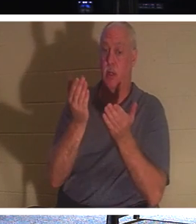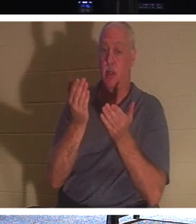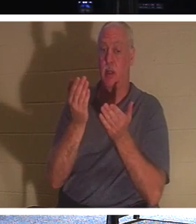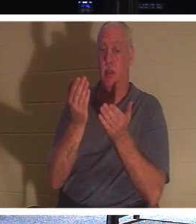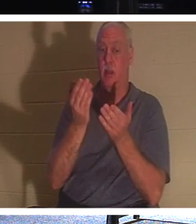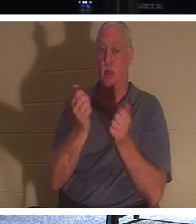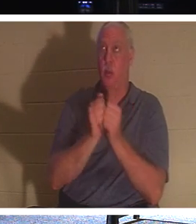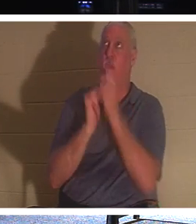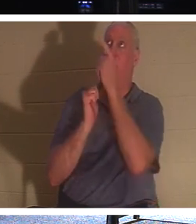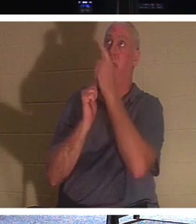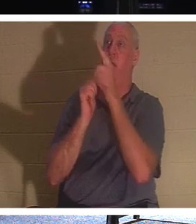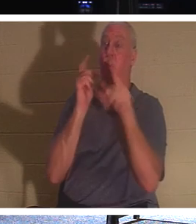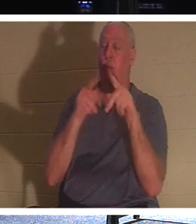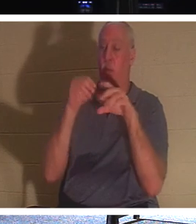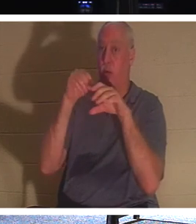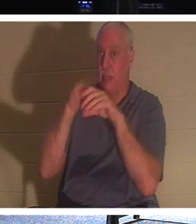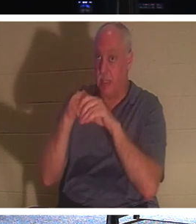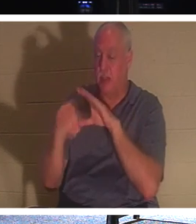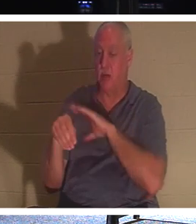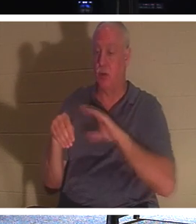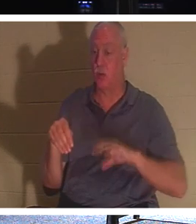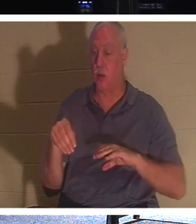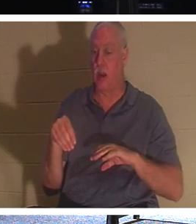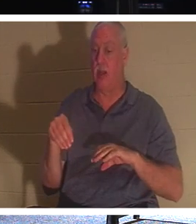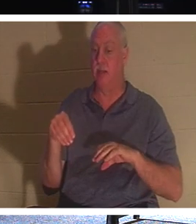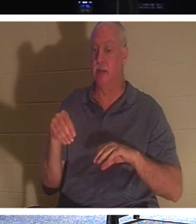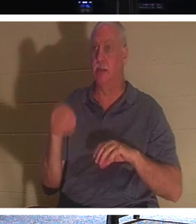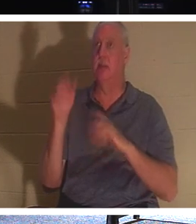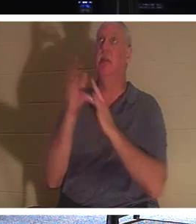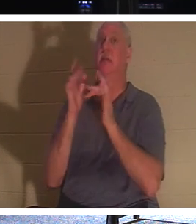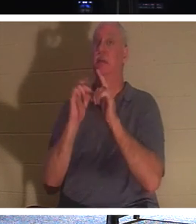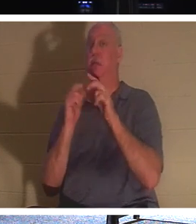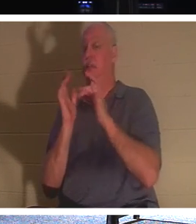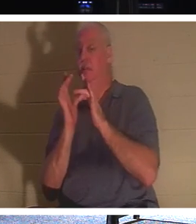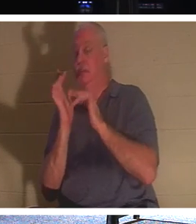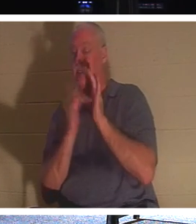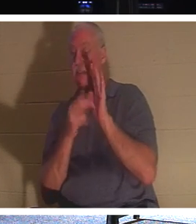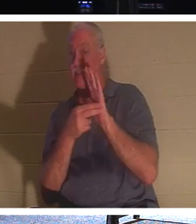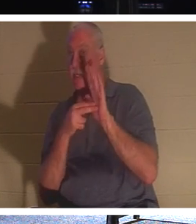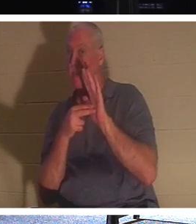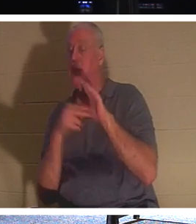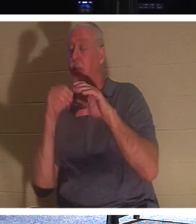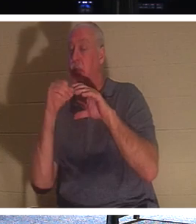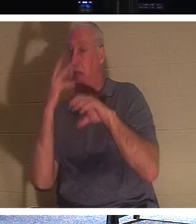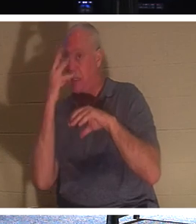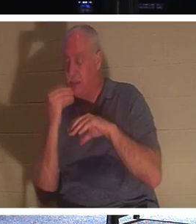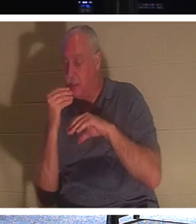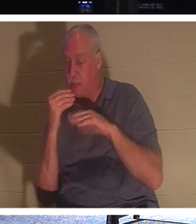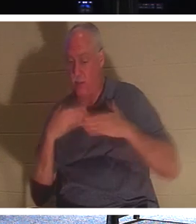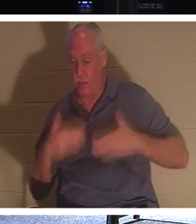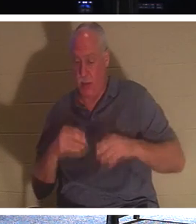who Jesus calls, "are asleep." Their body is in the ground but their spirit, their soul,